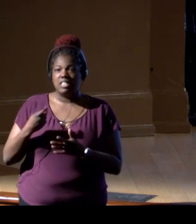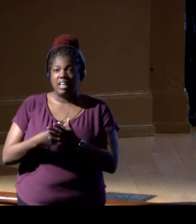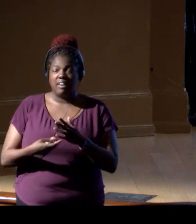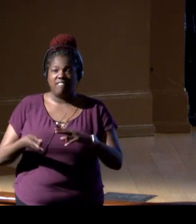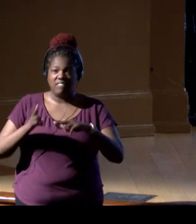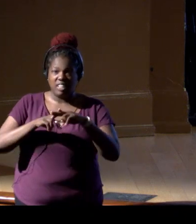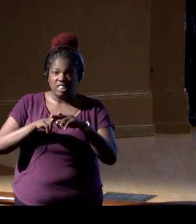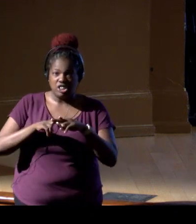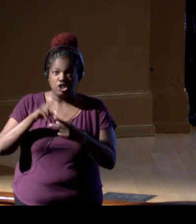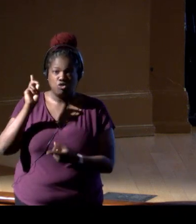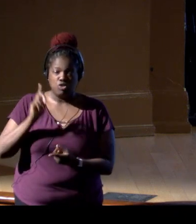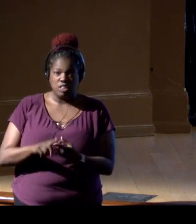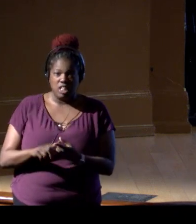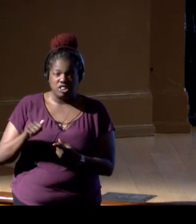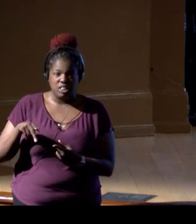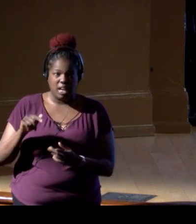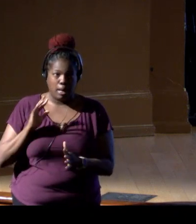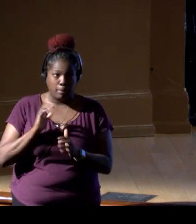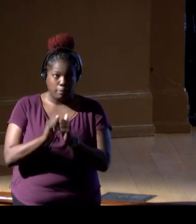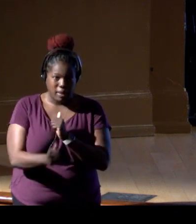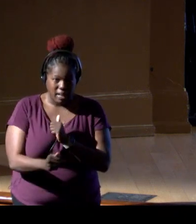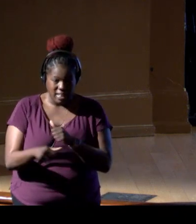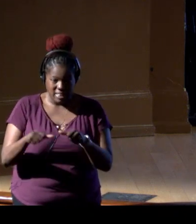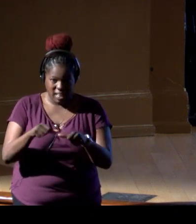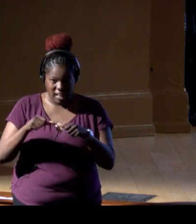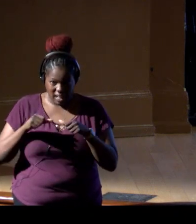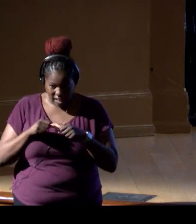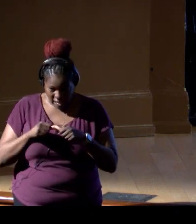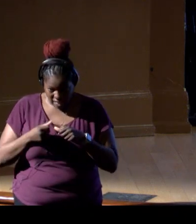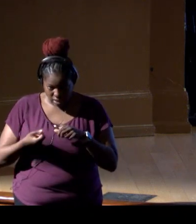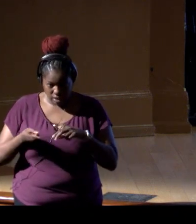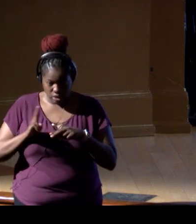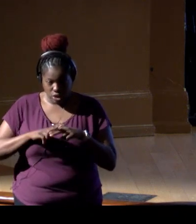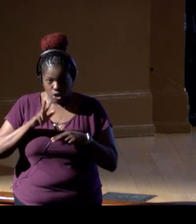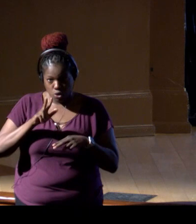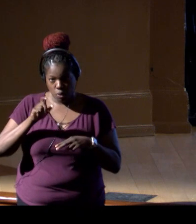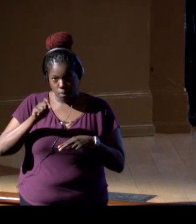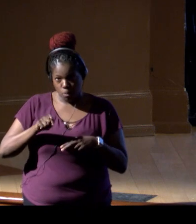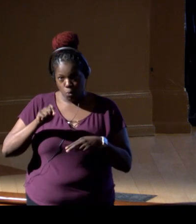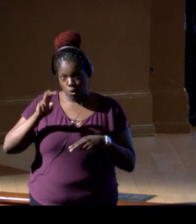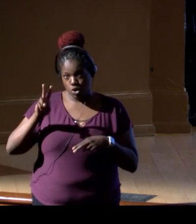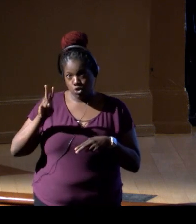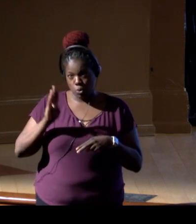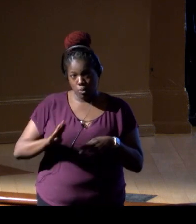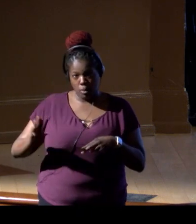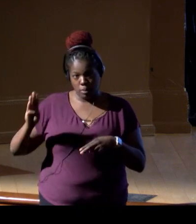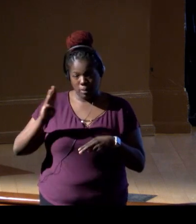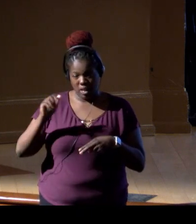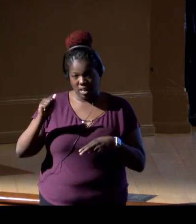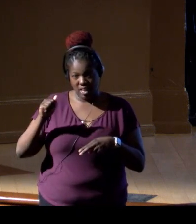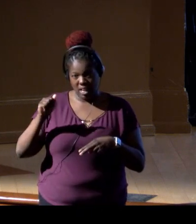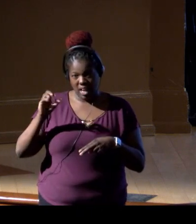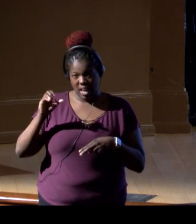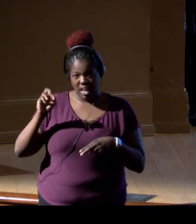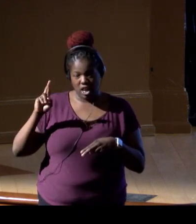that area that we have is up to 3.2 billion acres. It was about 2.3.